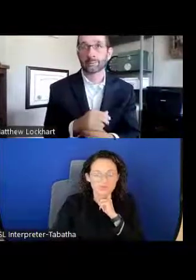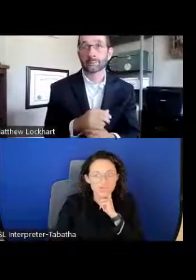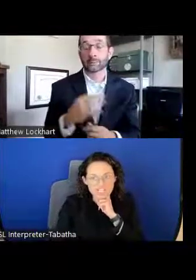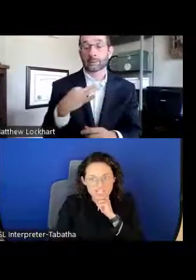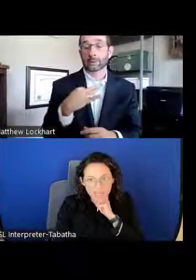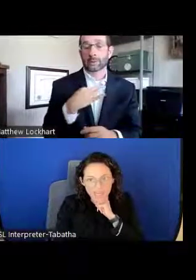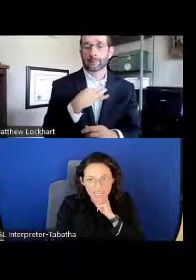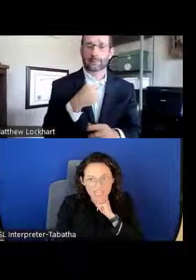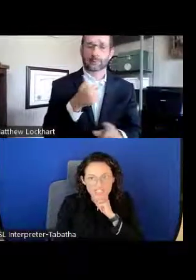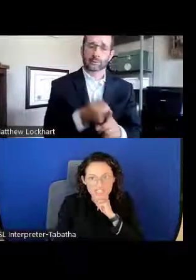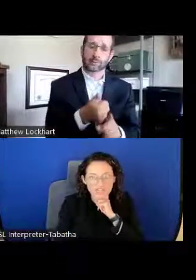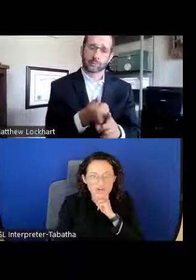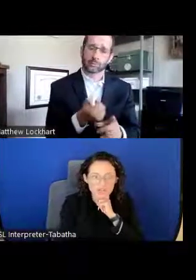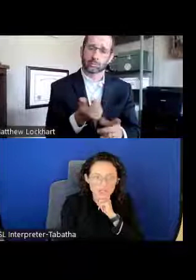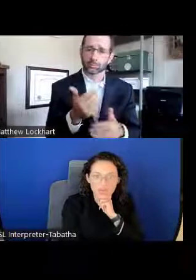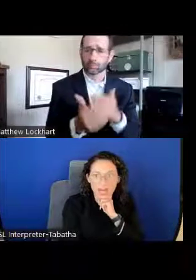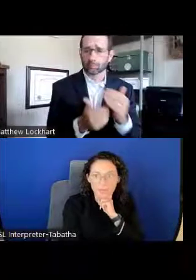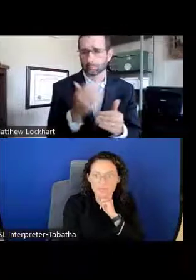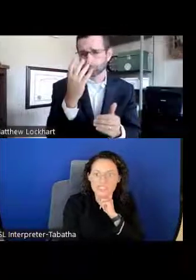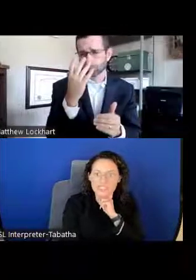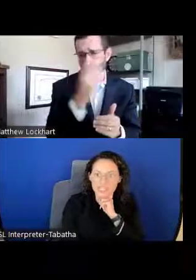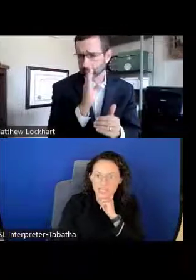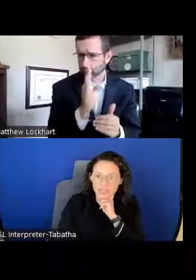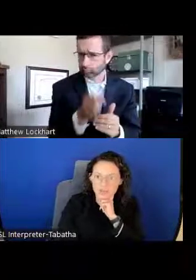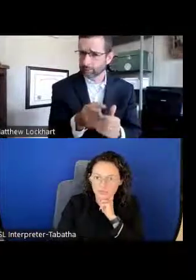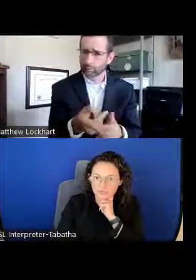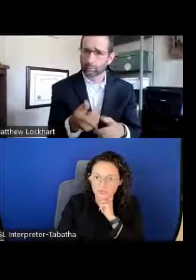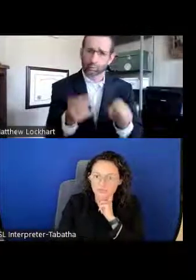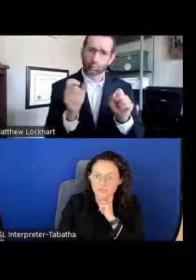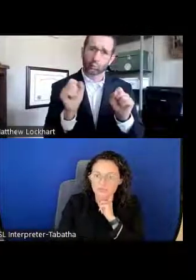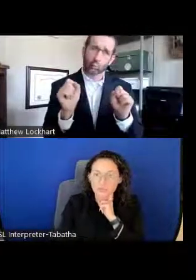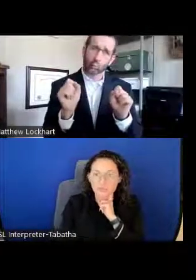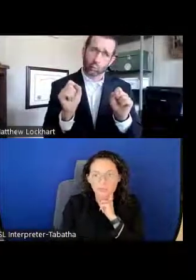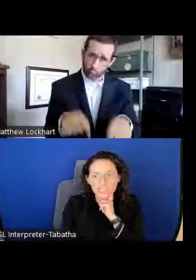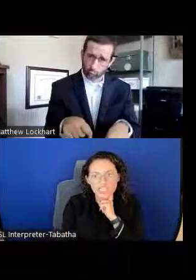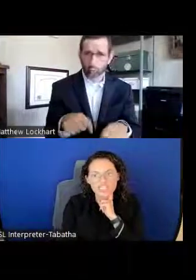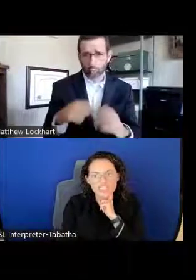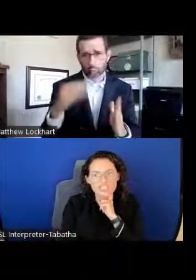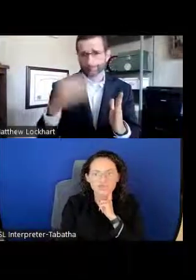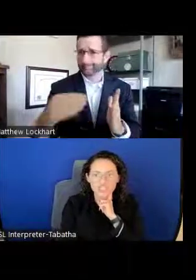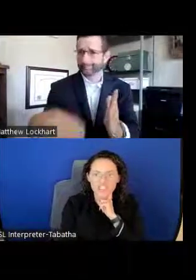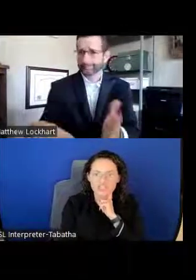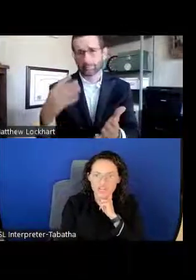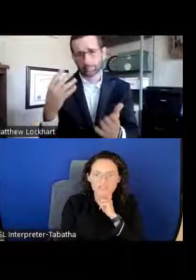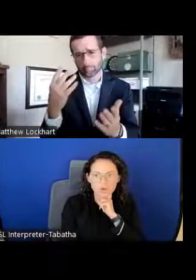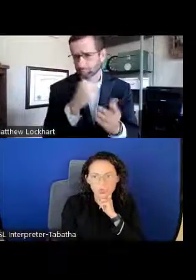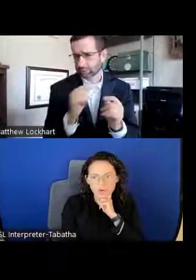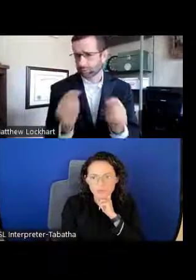Rushed applications are also a common mistake. The application is pretty straightforward.